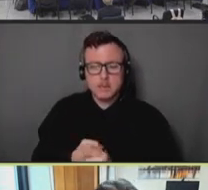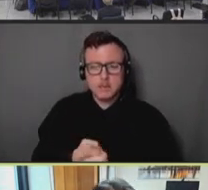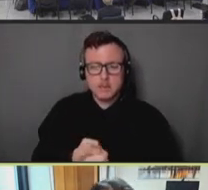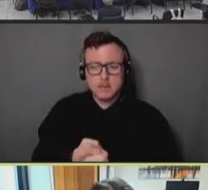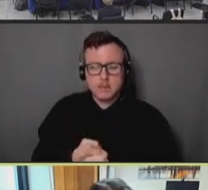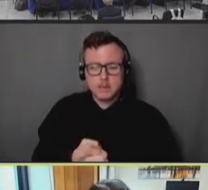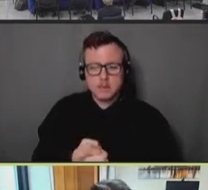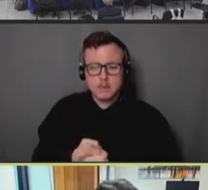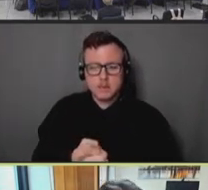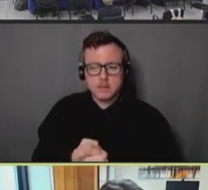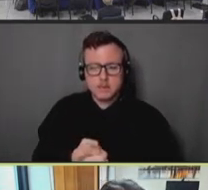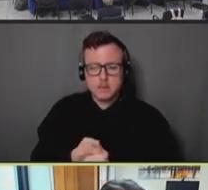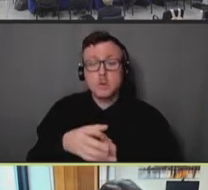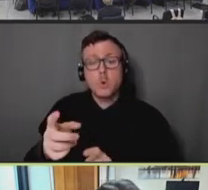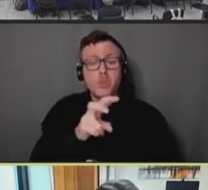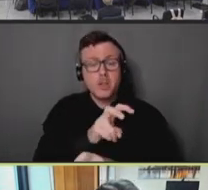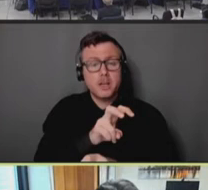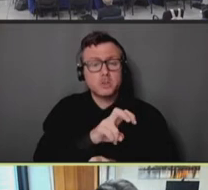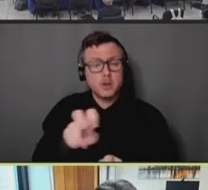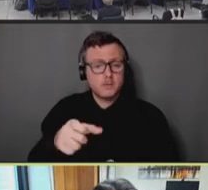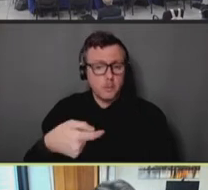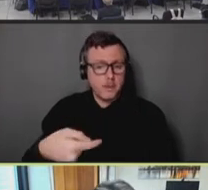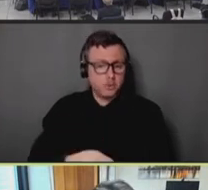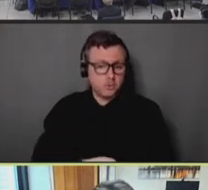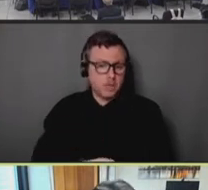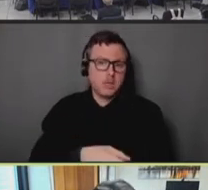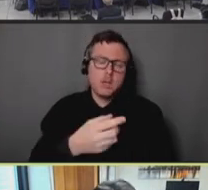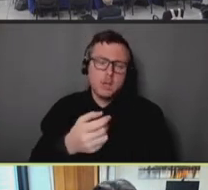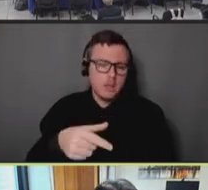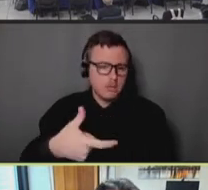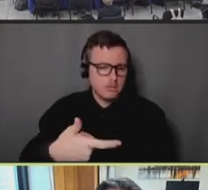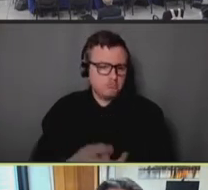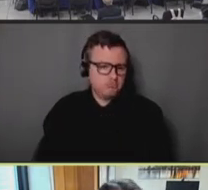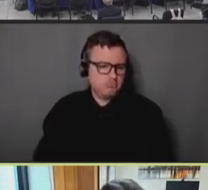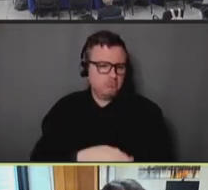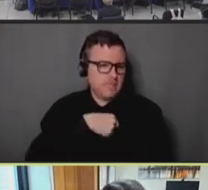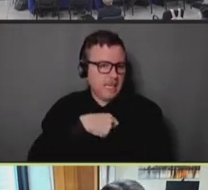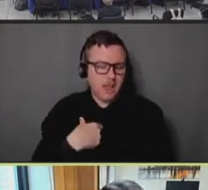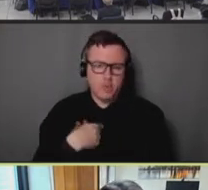The transition to intradermal dosing was challenging. It was an enormous opportunity,